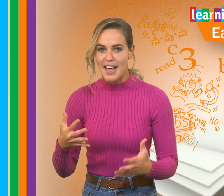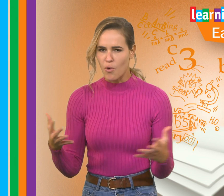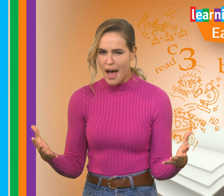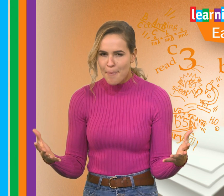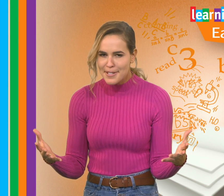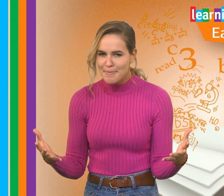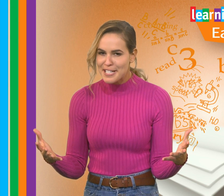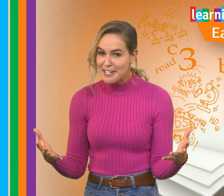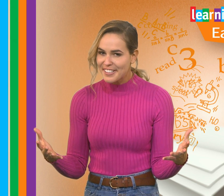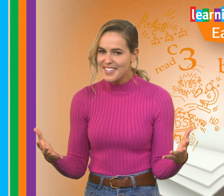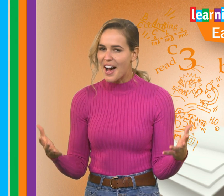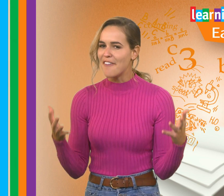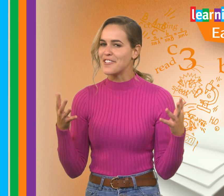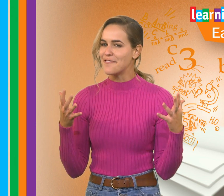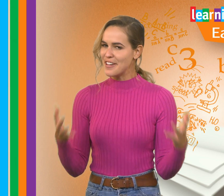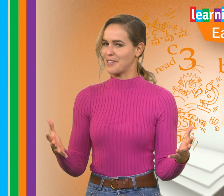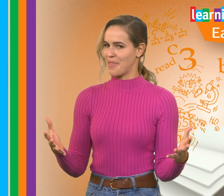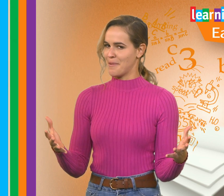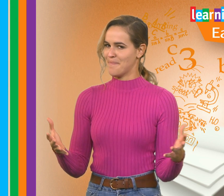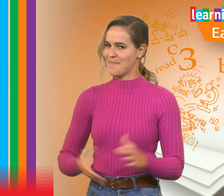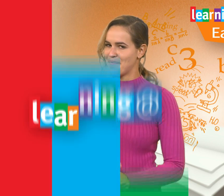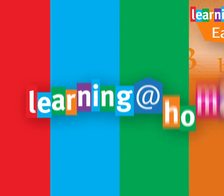and what happens to materials after you’ve finished with them.